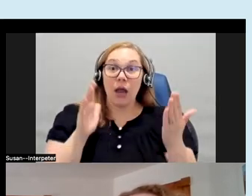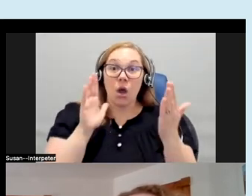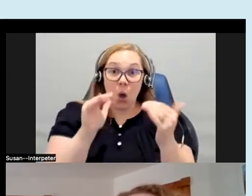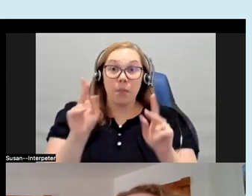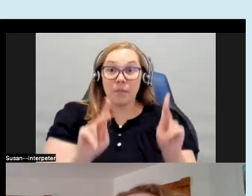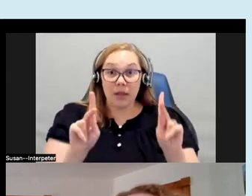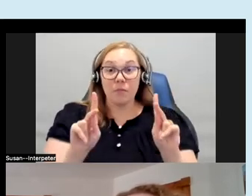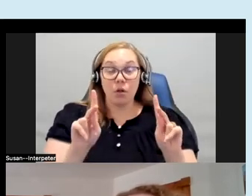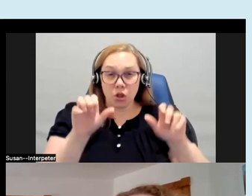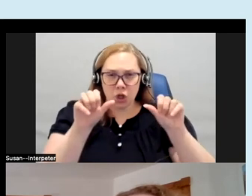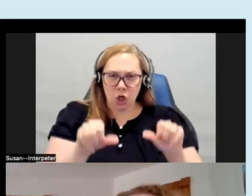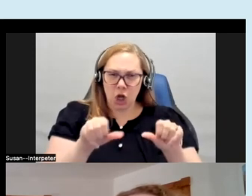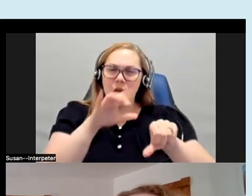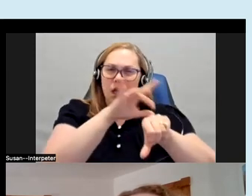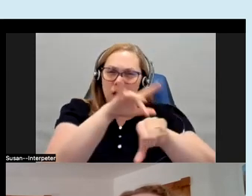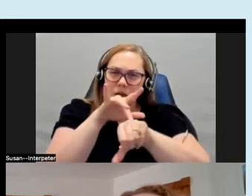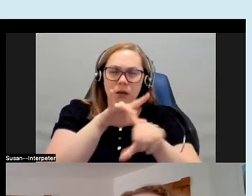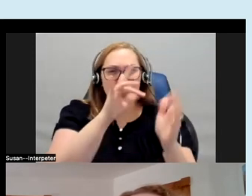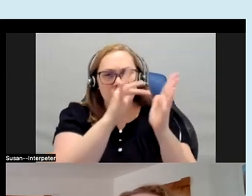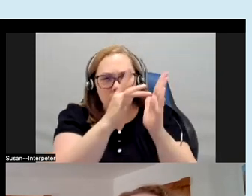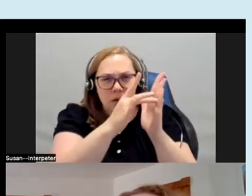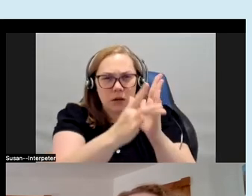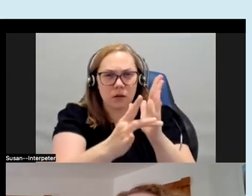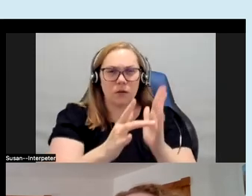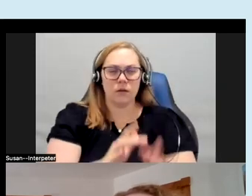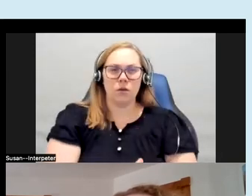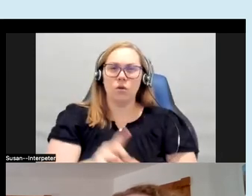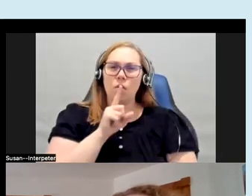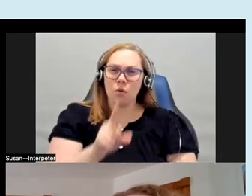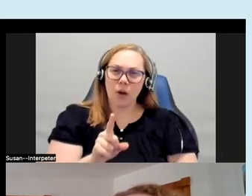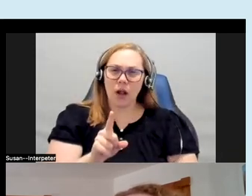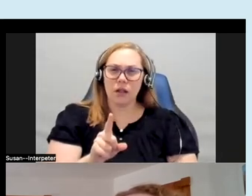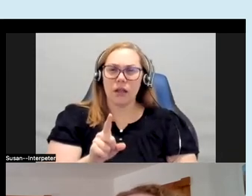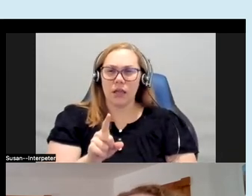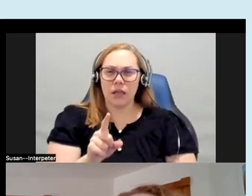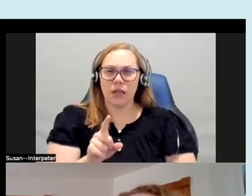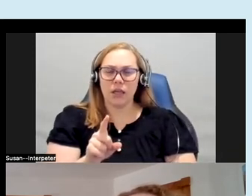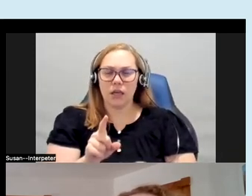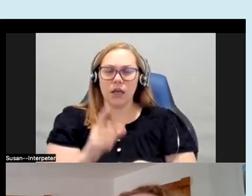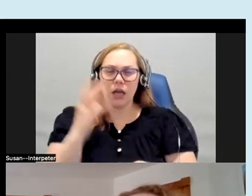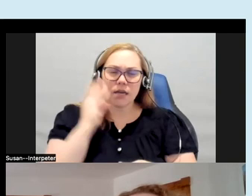interact with these pieces and really have a tactile element if vision is